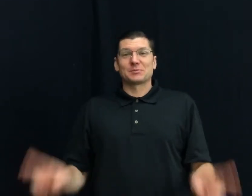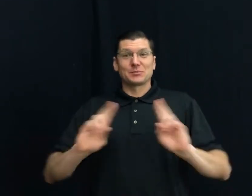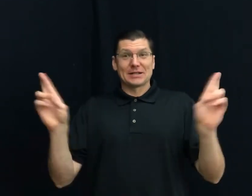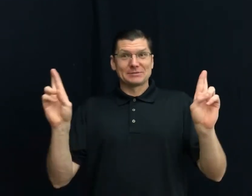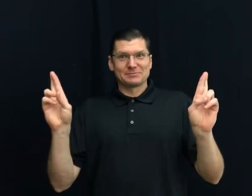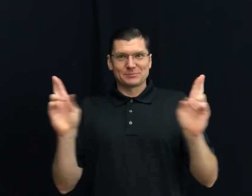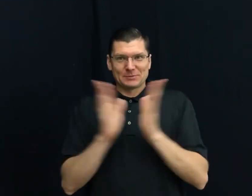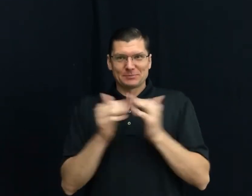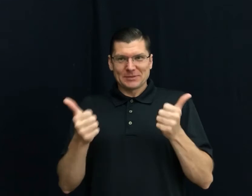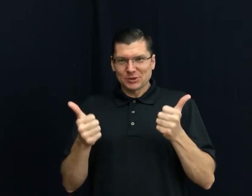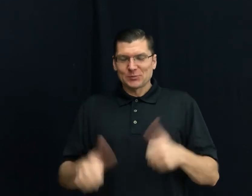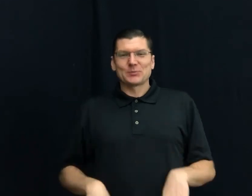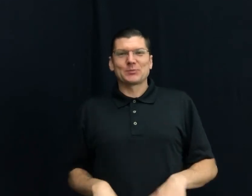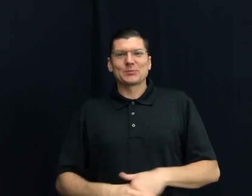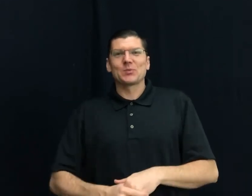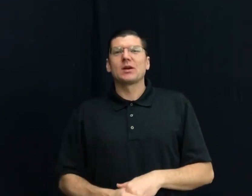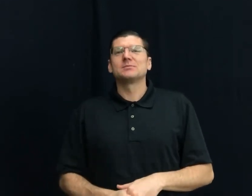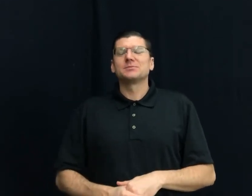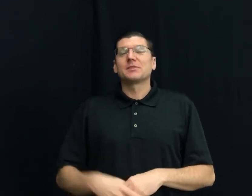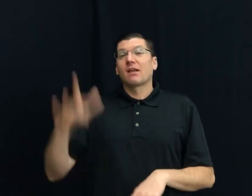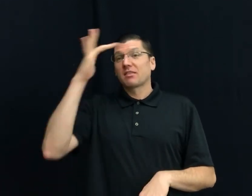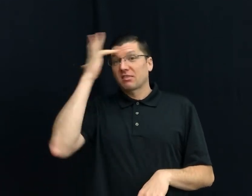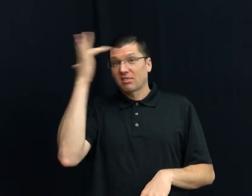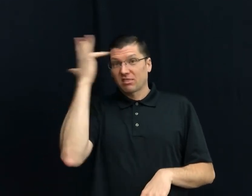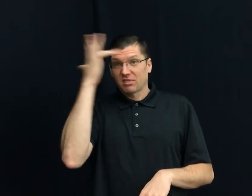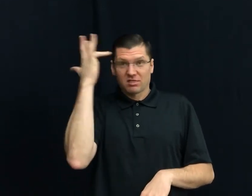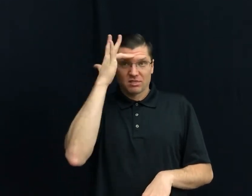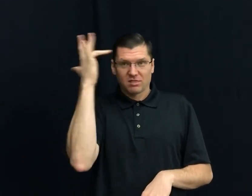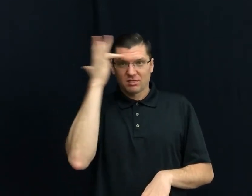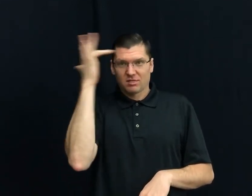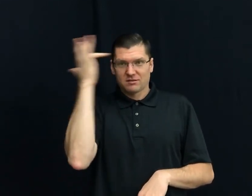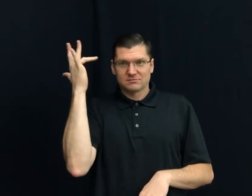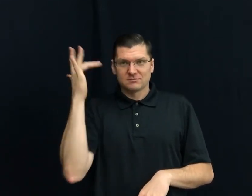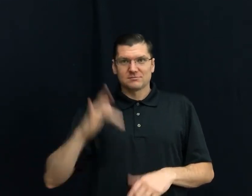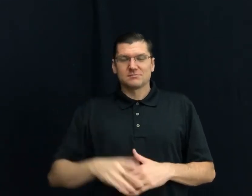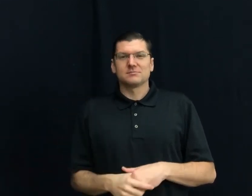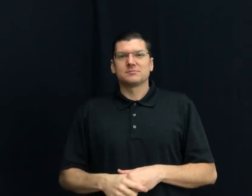You Ready? Let's go start! 1) TEND FORGET